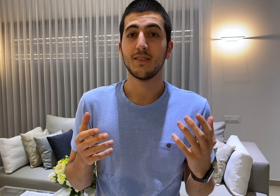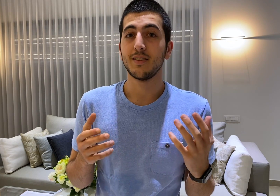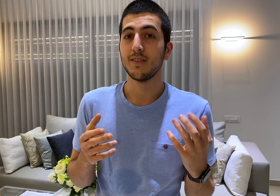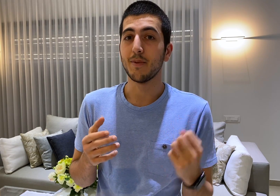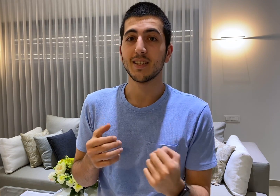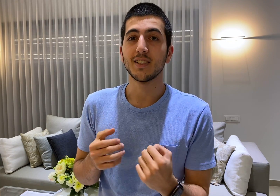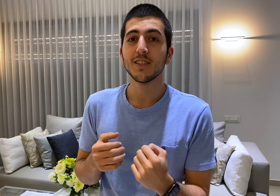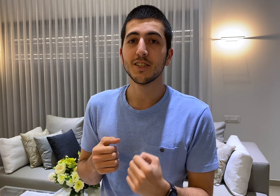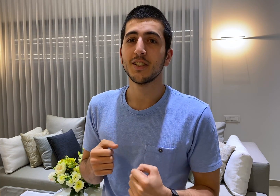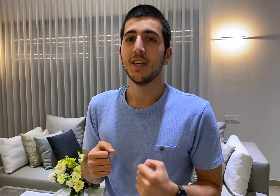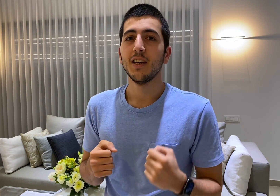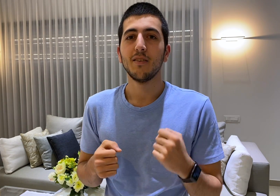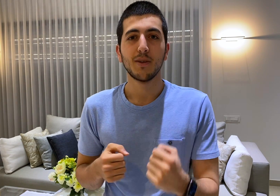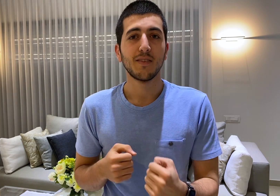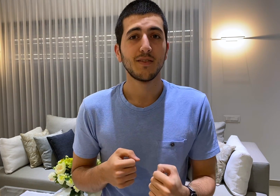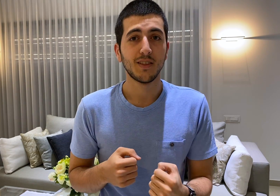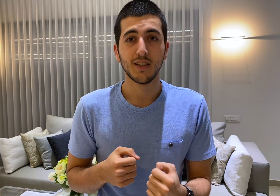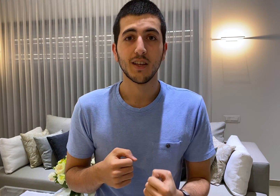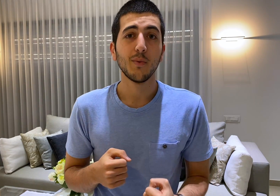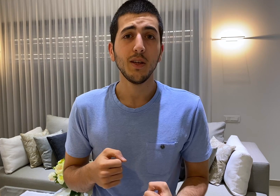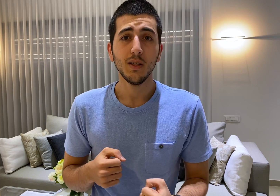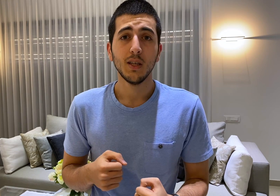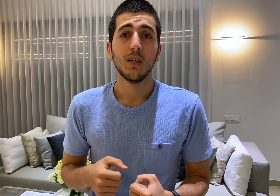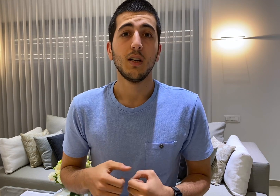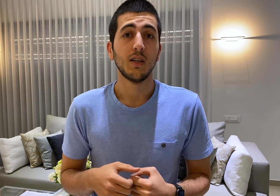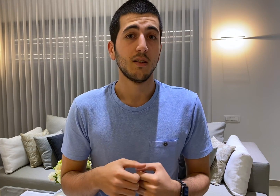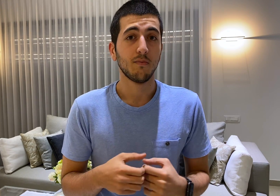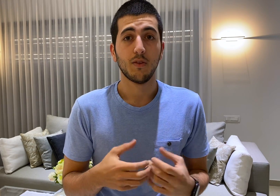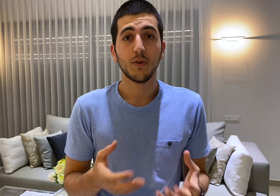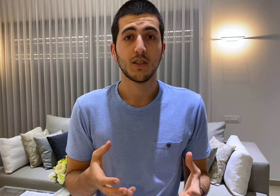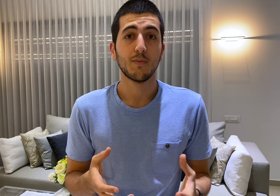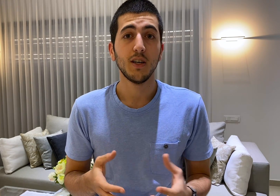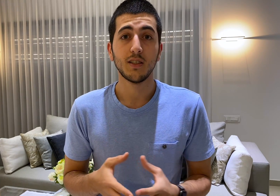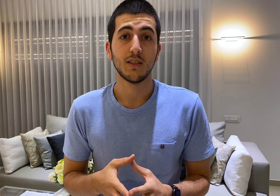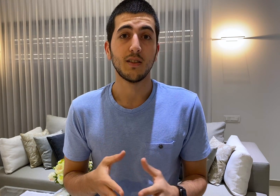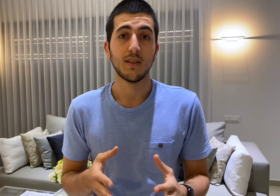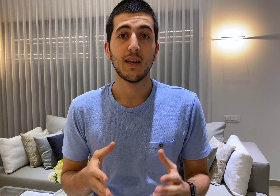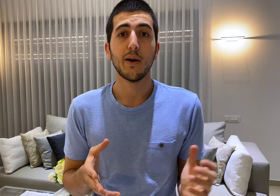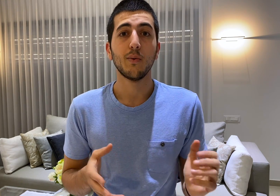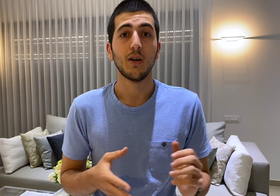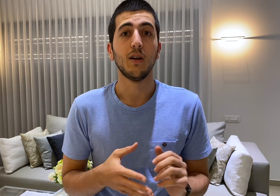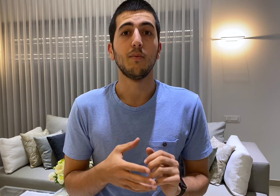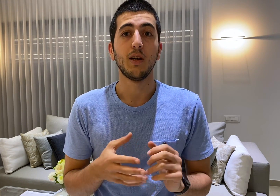best decision but I've done it anyway the reasons behind it is that now I